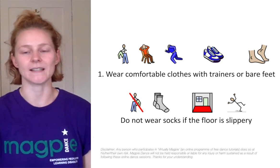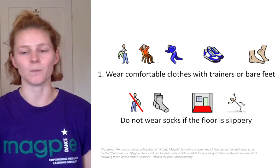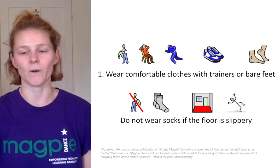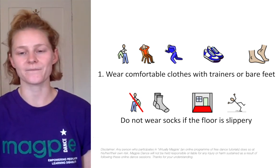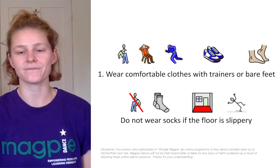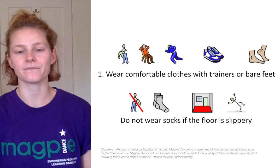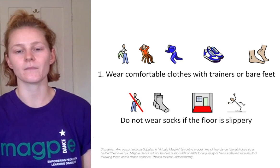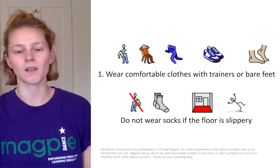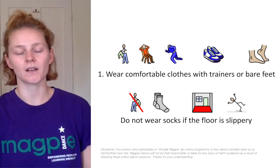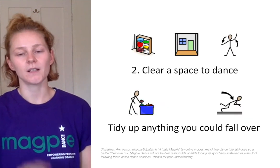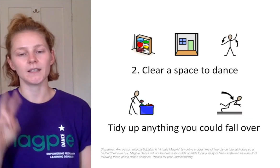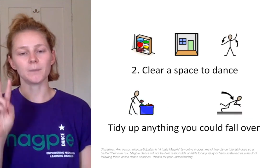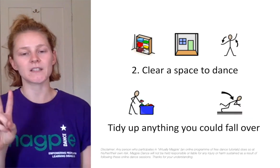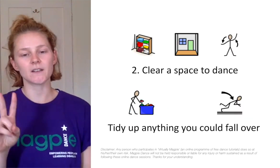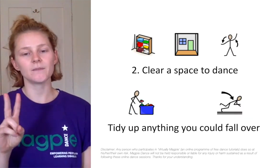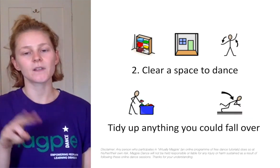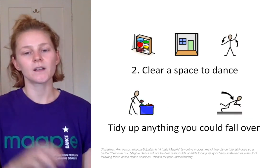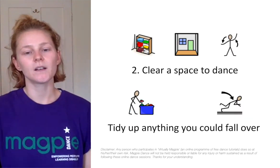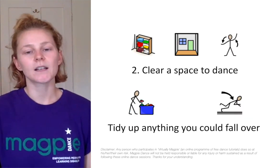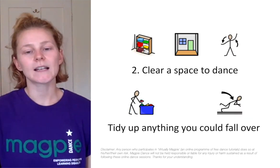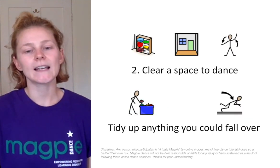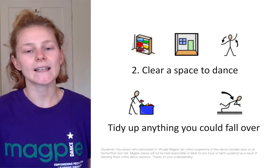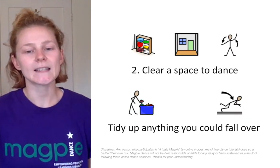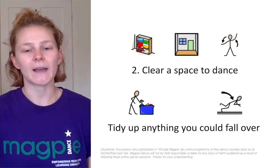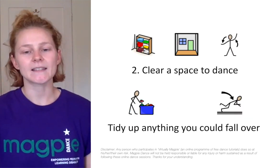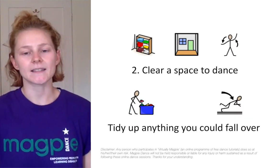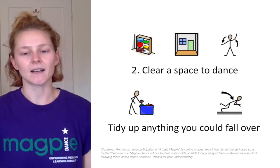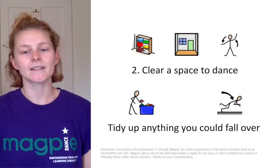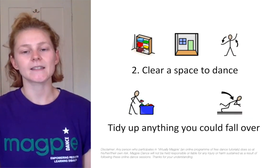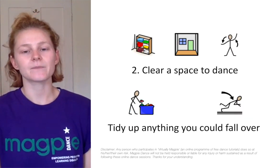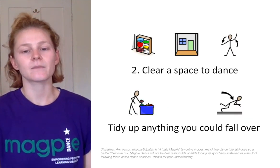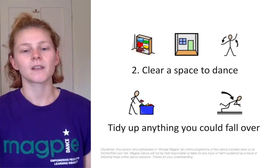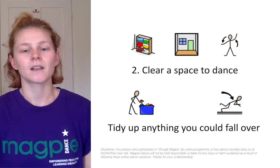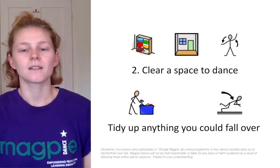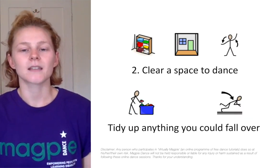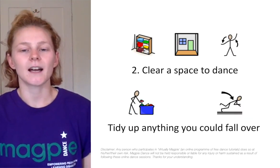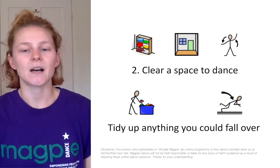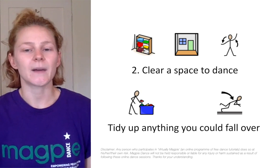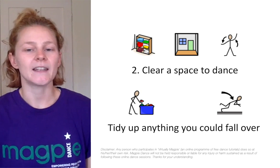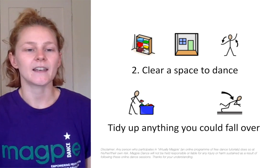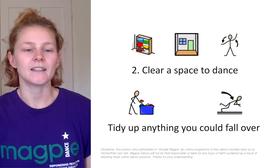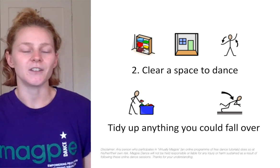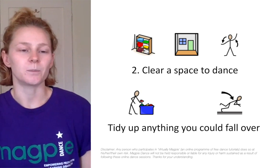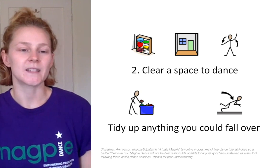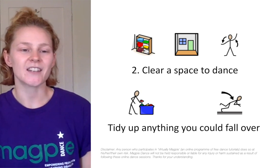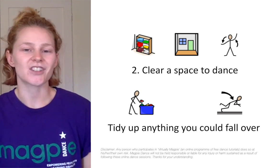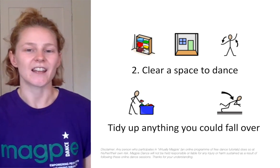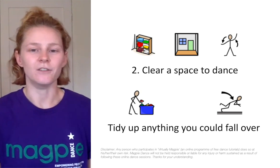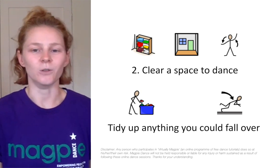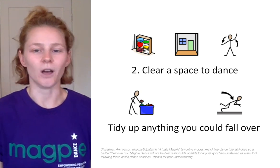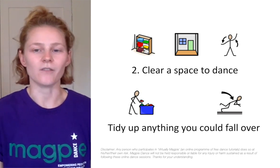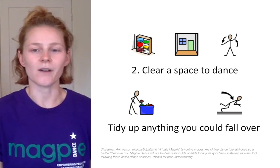slippery number two clear a space to dance tidy up anything that you could potentially fall over